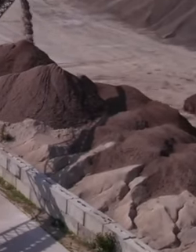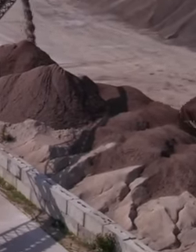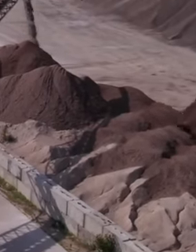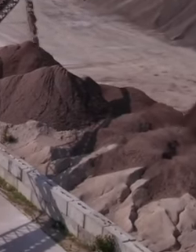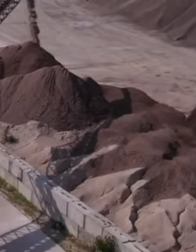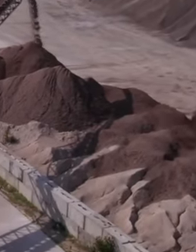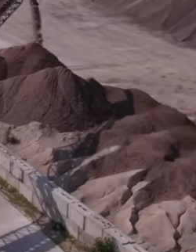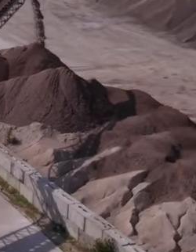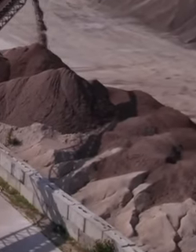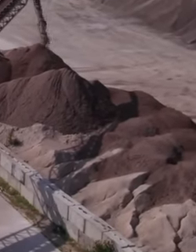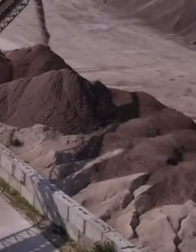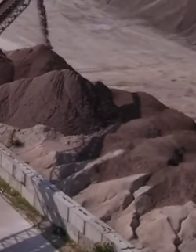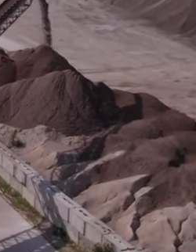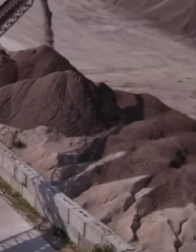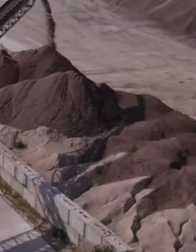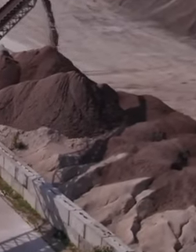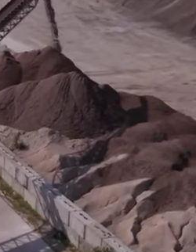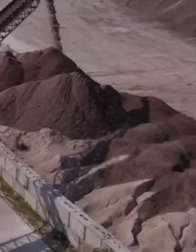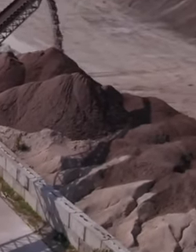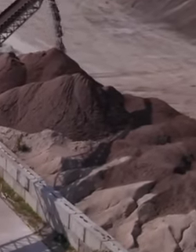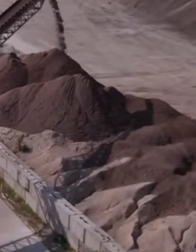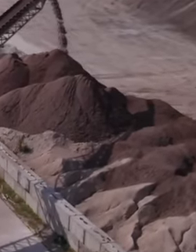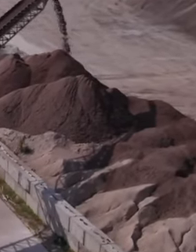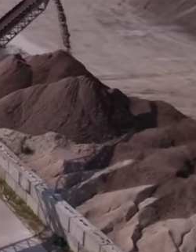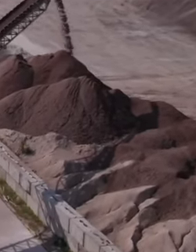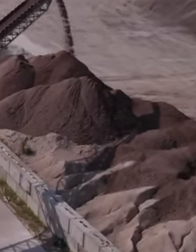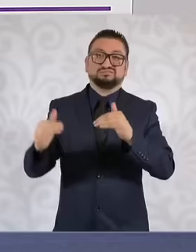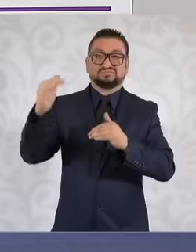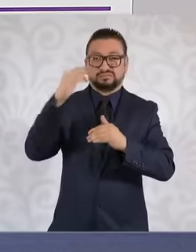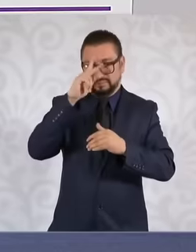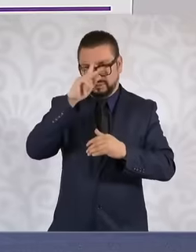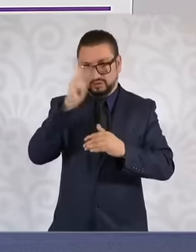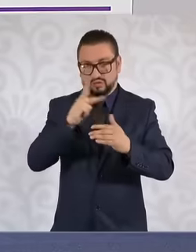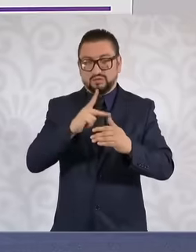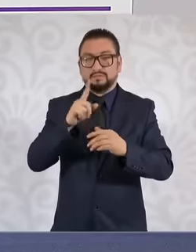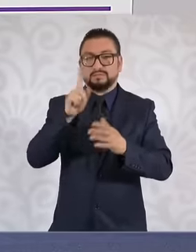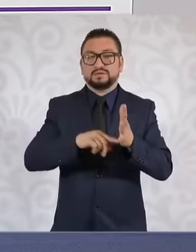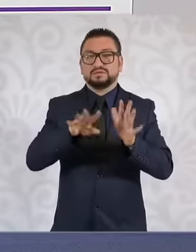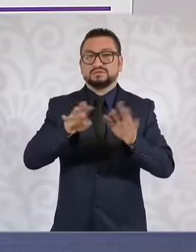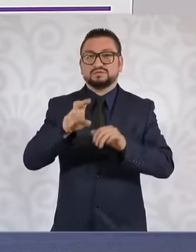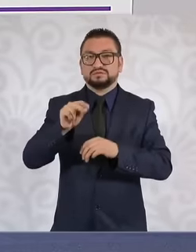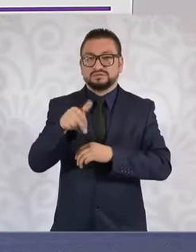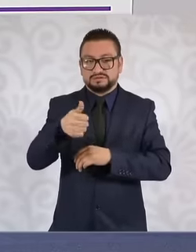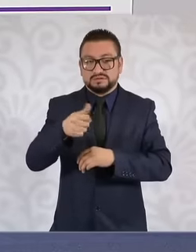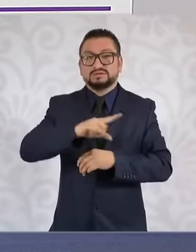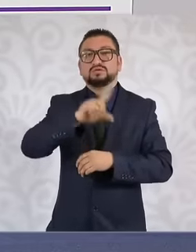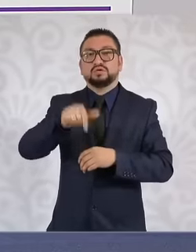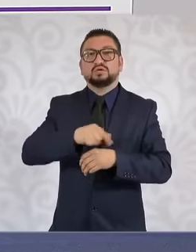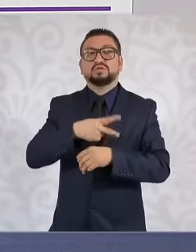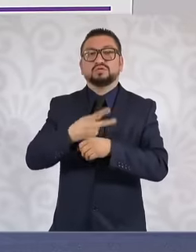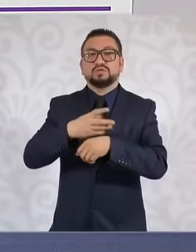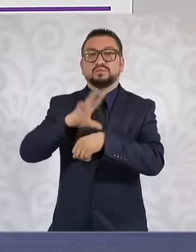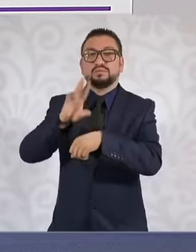extraction and the permits that were given to it in 1986 Then they were granted another permit in 2000 that